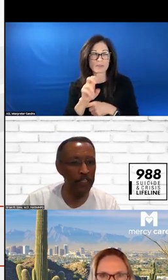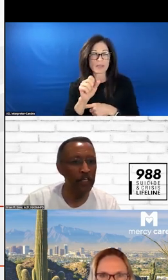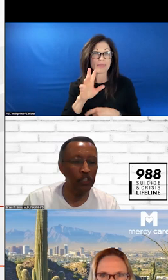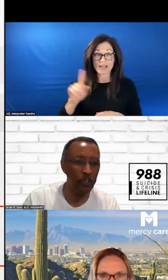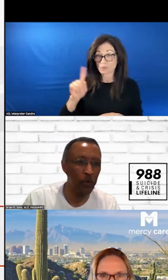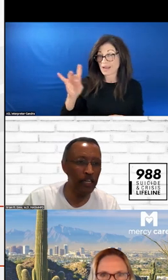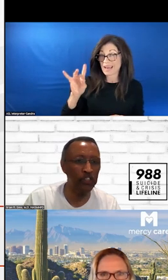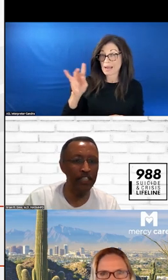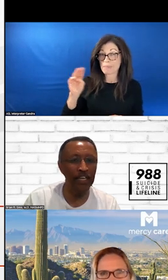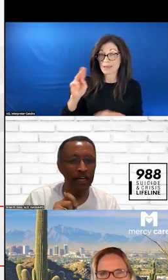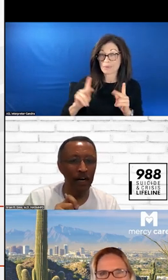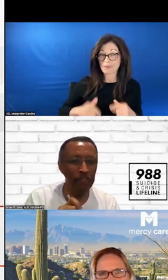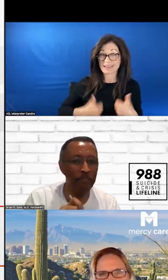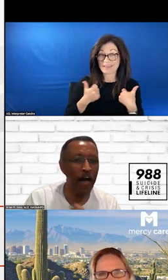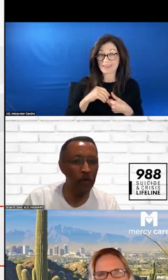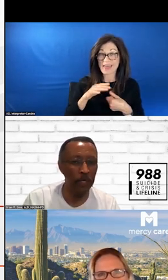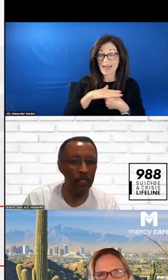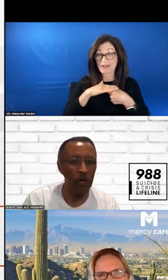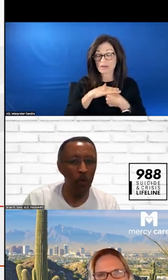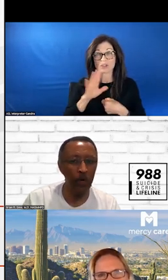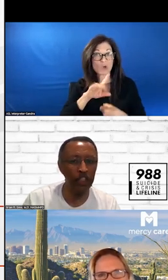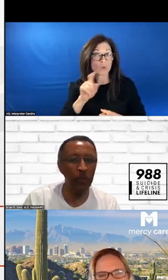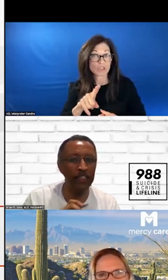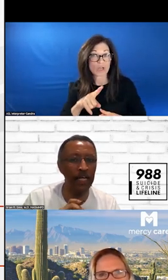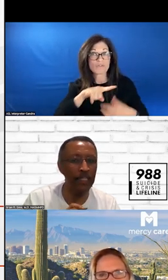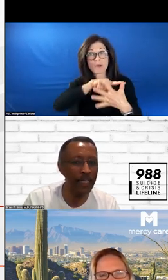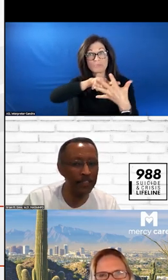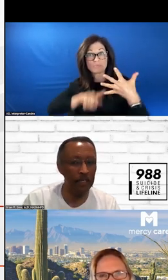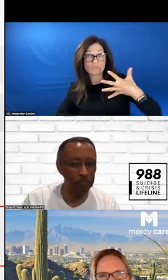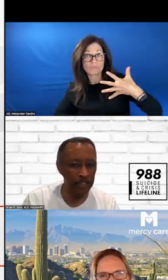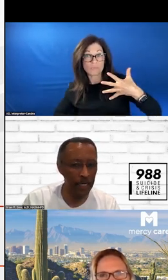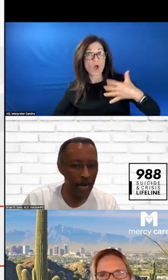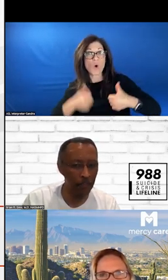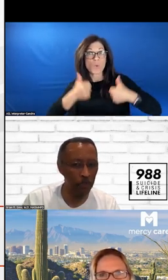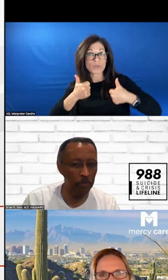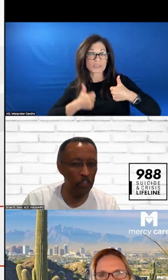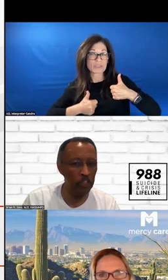SO YOUR QUESTION IS WHICH WAS THE LEAST BUSY HOSPITAL EMERGENCY